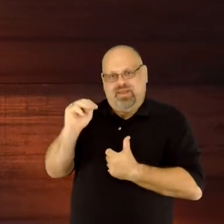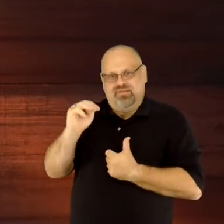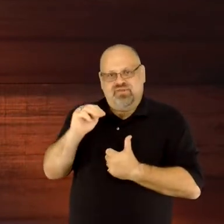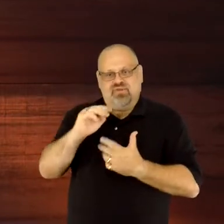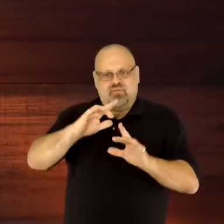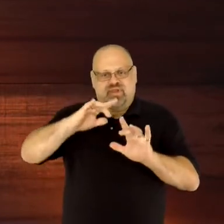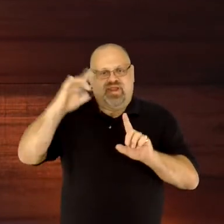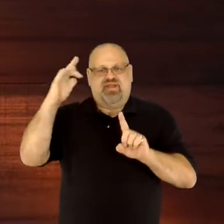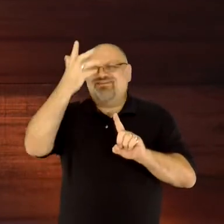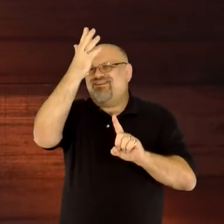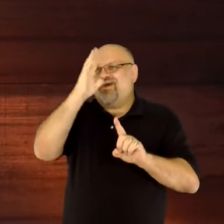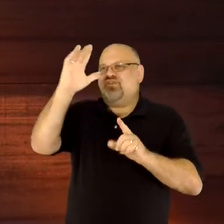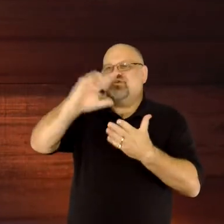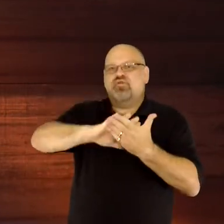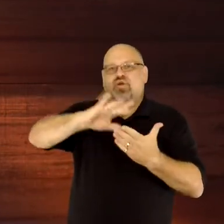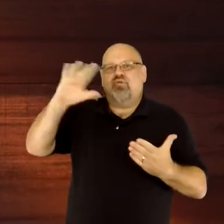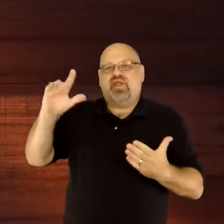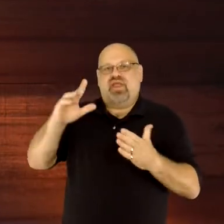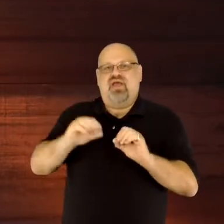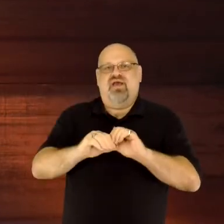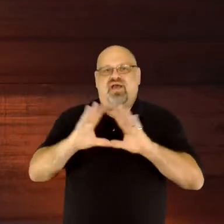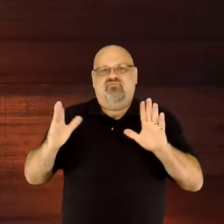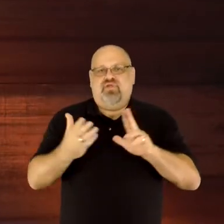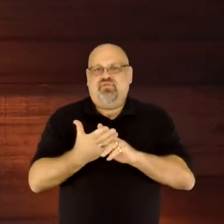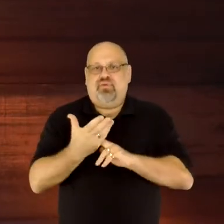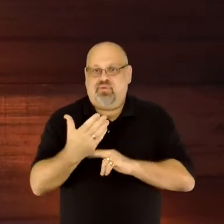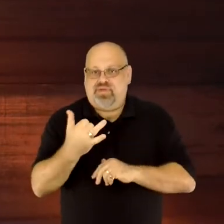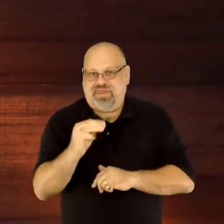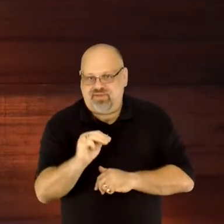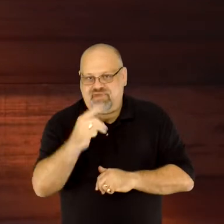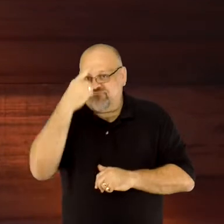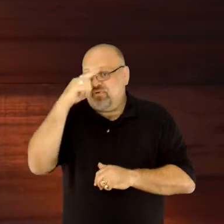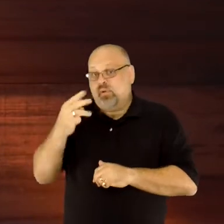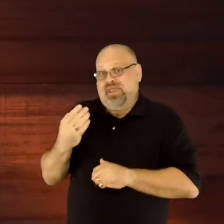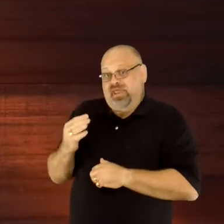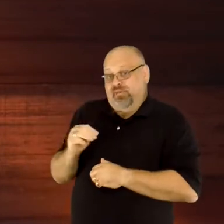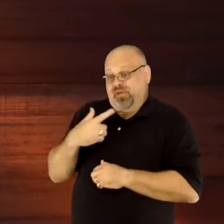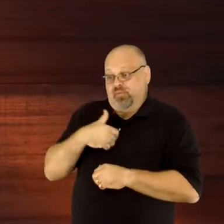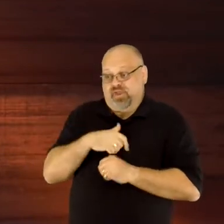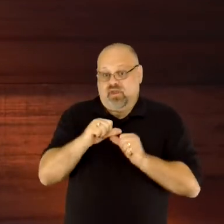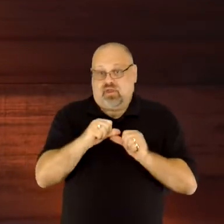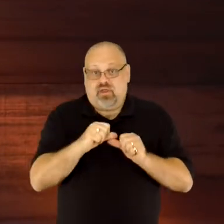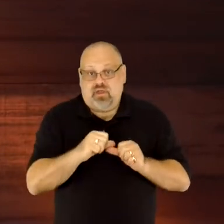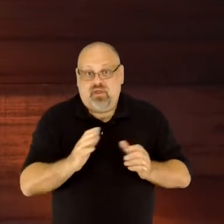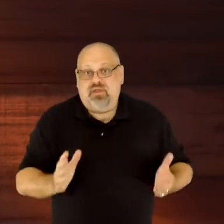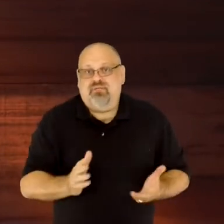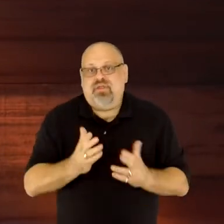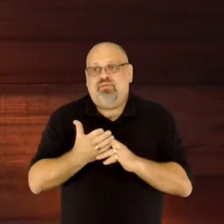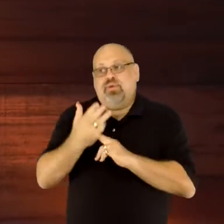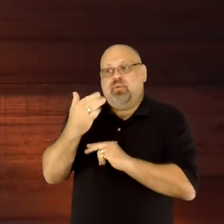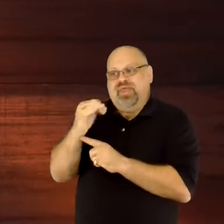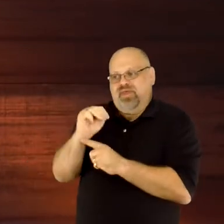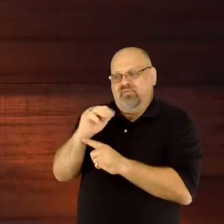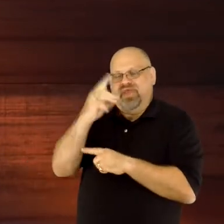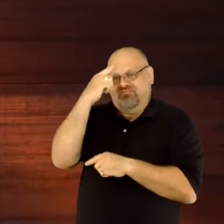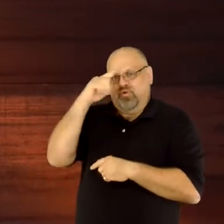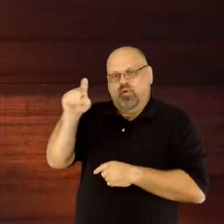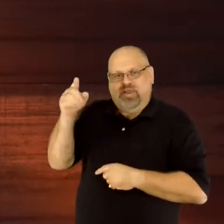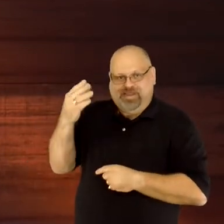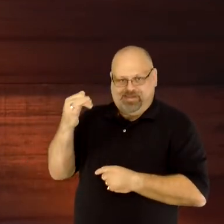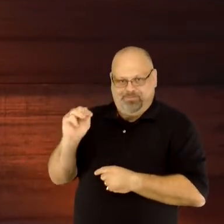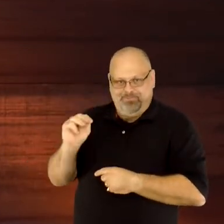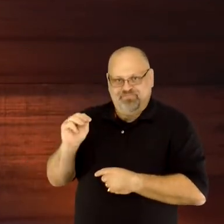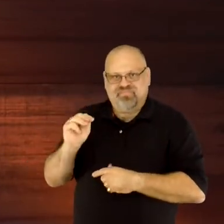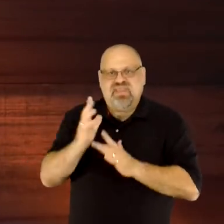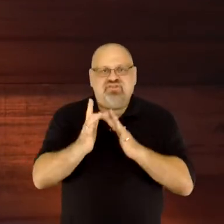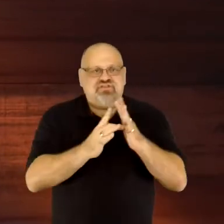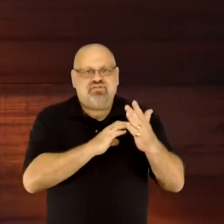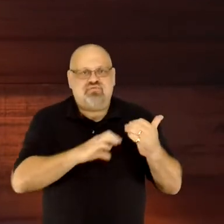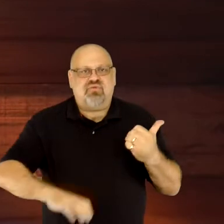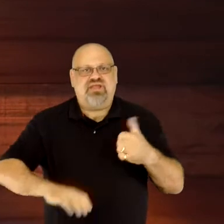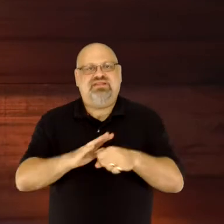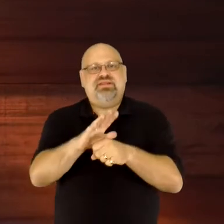is evident through Him and for Him. We are sustained through Him and for Him. Jesus Christ is enough.